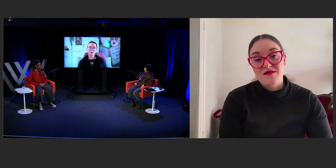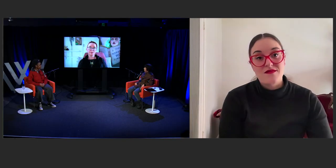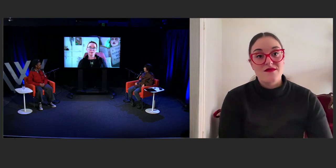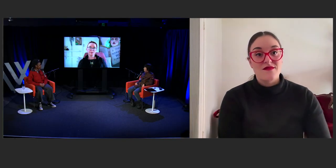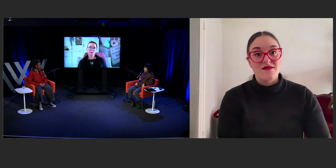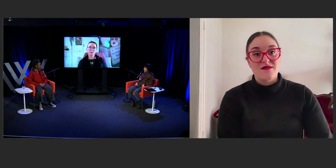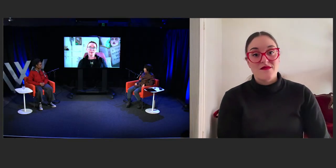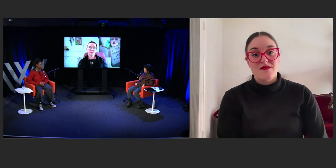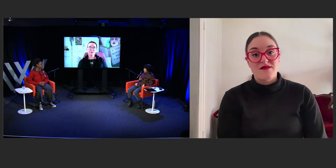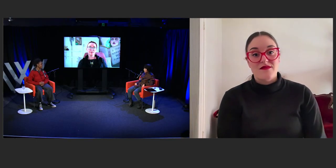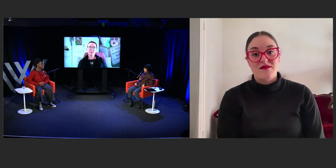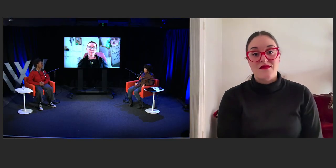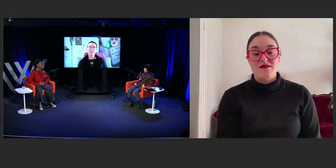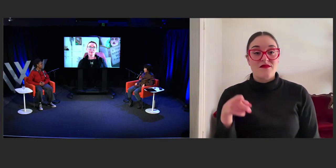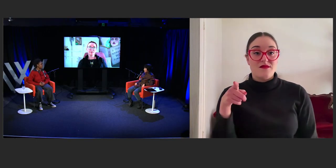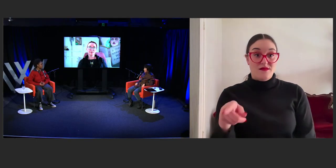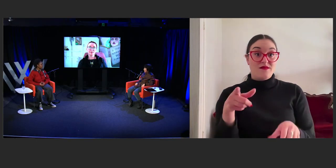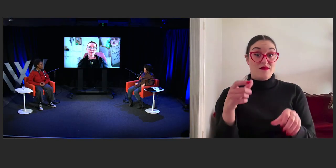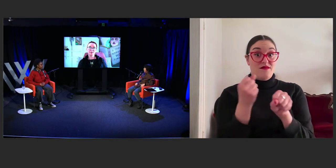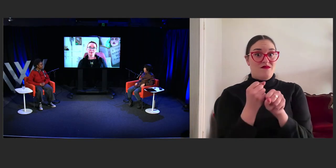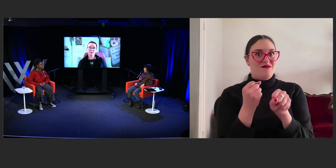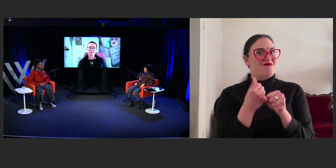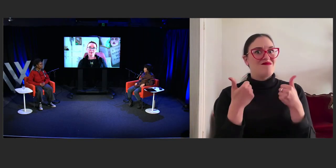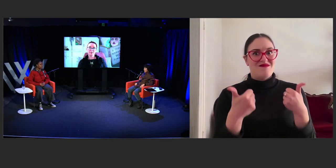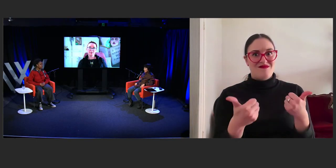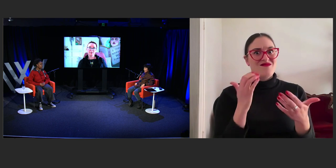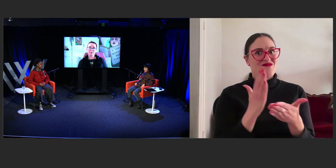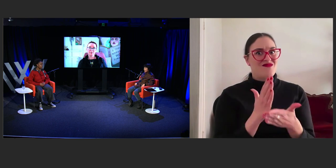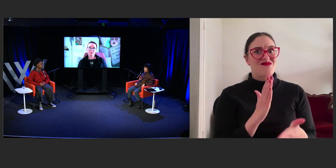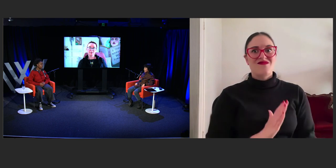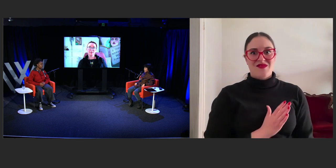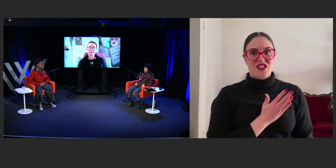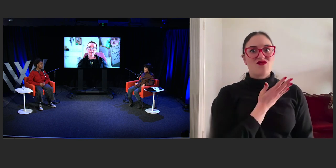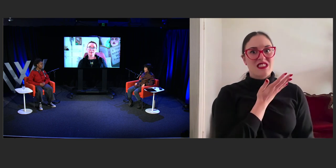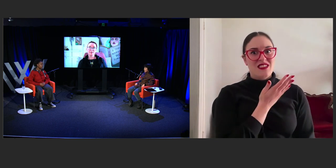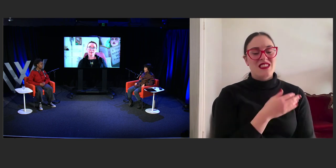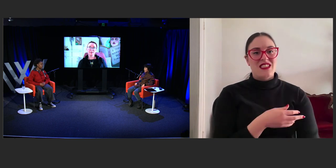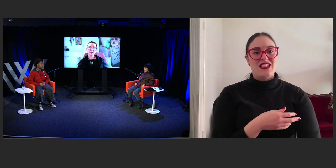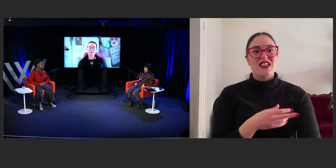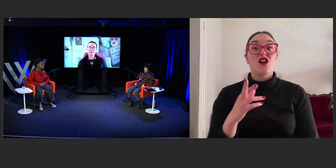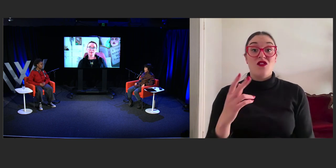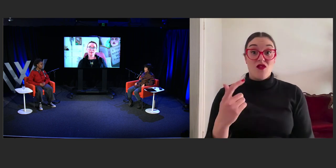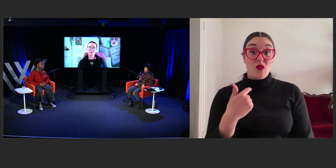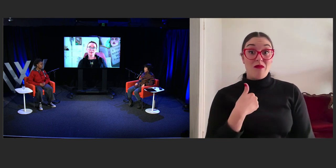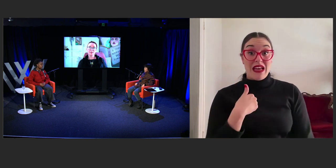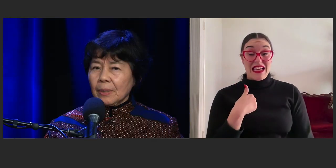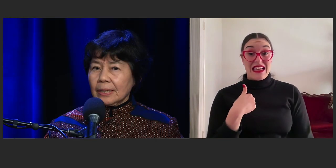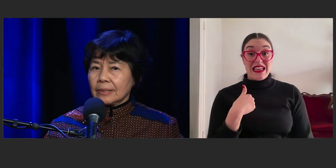Yeah, no, that's really, really interesting. For me, diversity I think has always meant